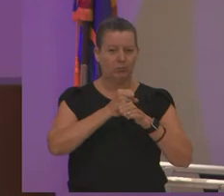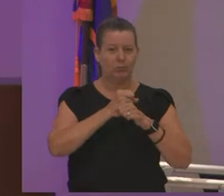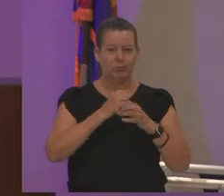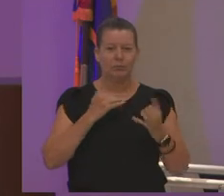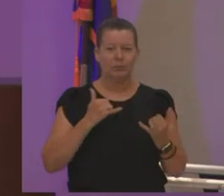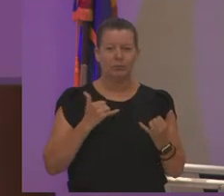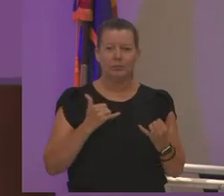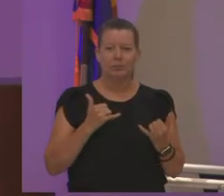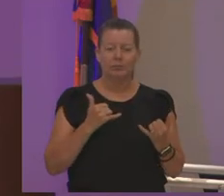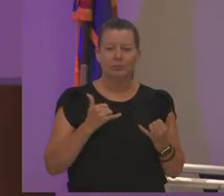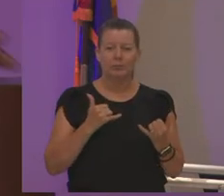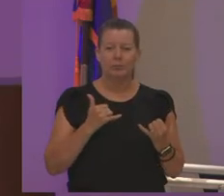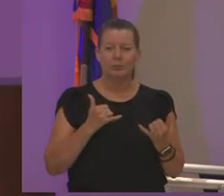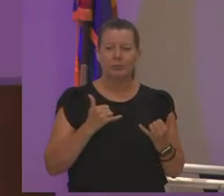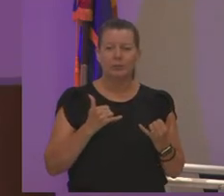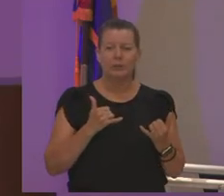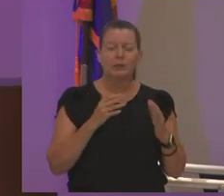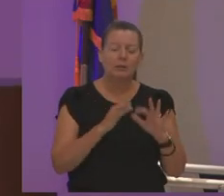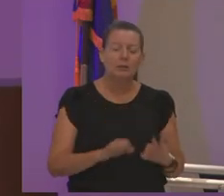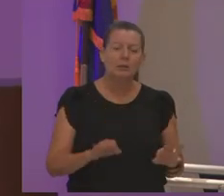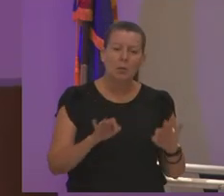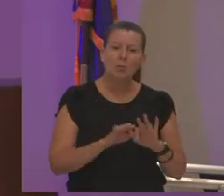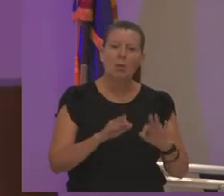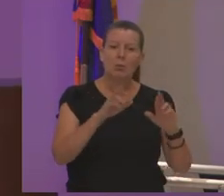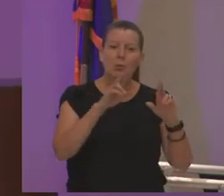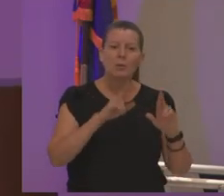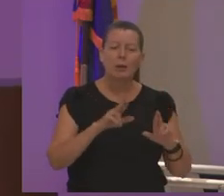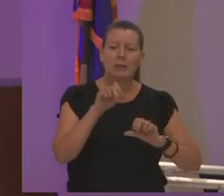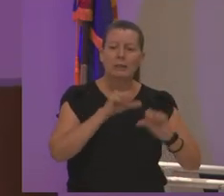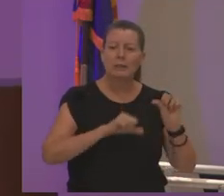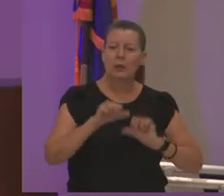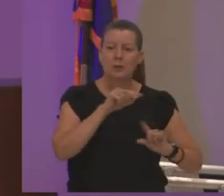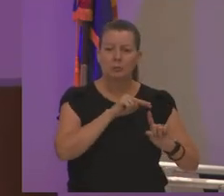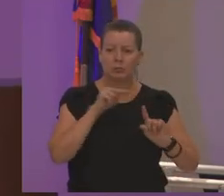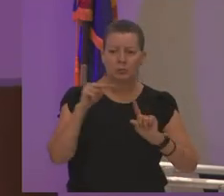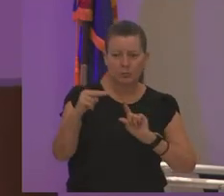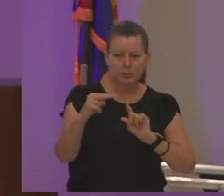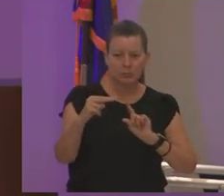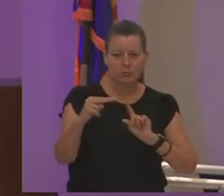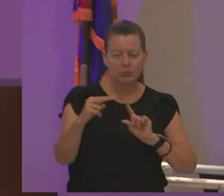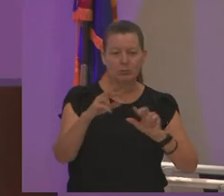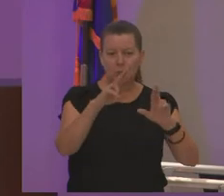so it's so important that we respect each other's points of view that we understand